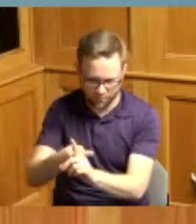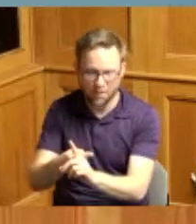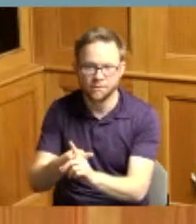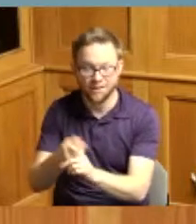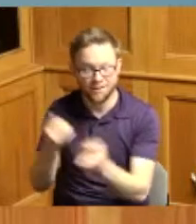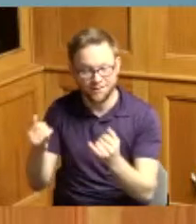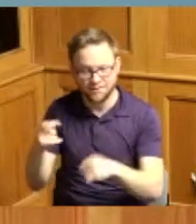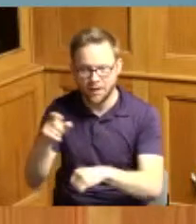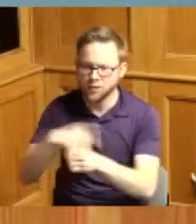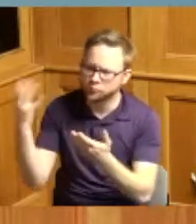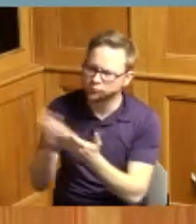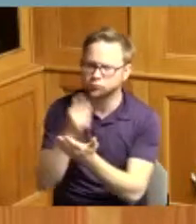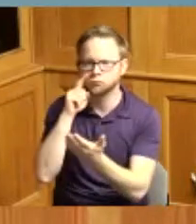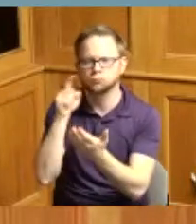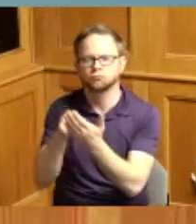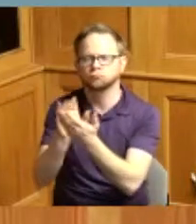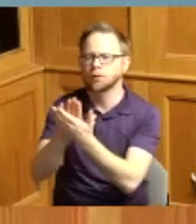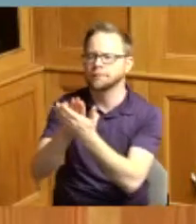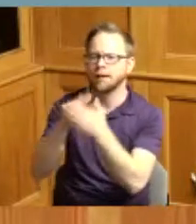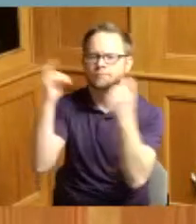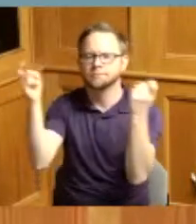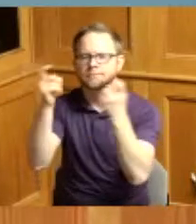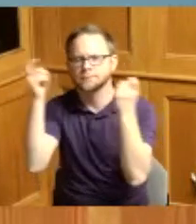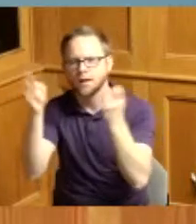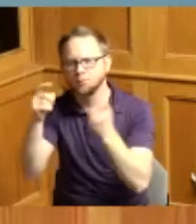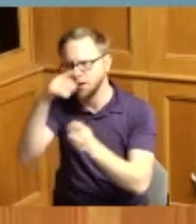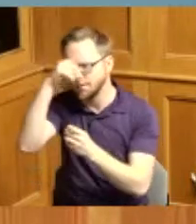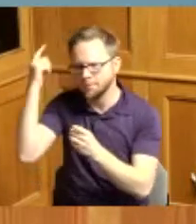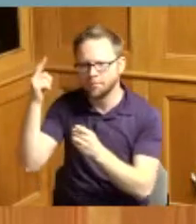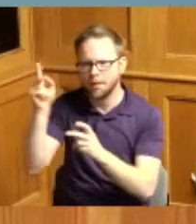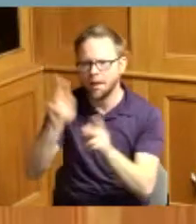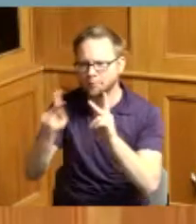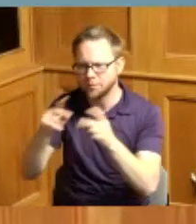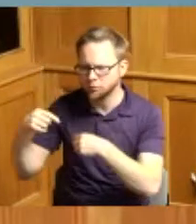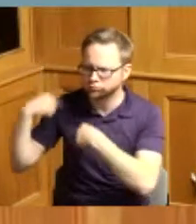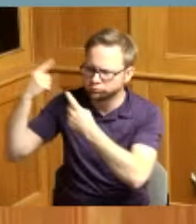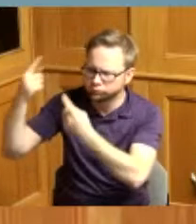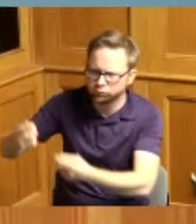recognize and celebrate the contributions made by African Americans in the united states of America